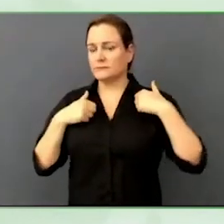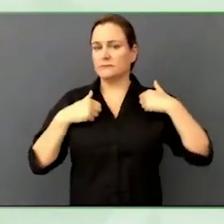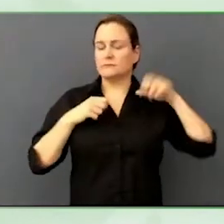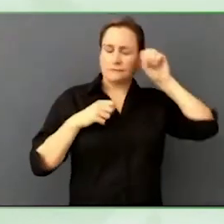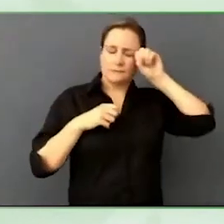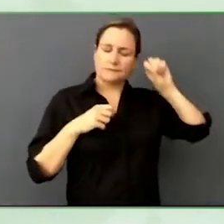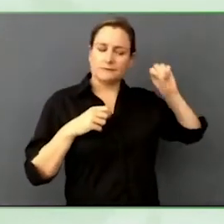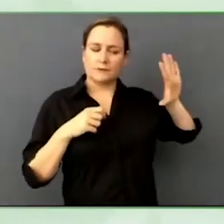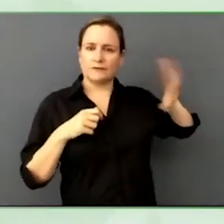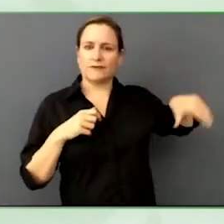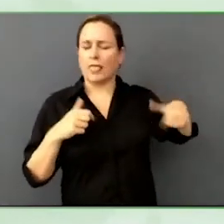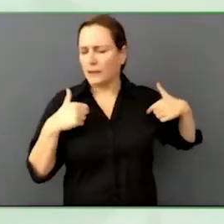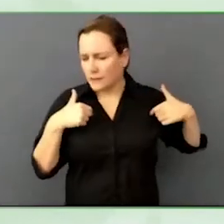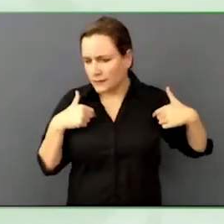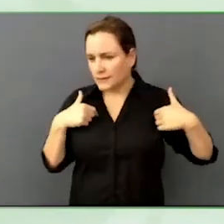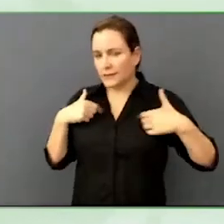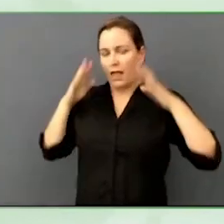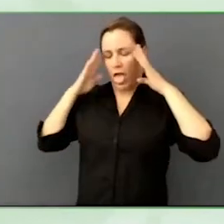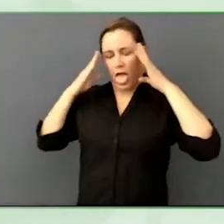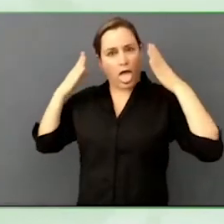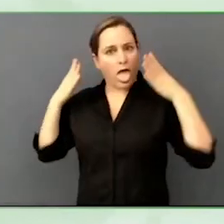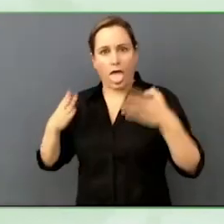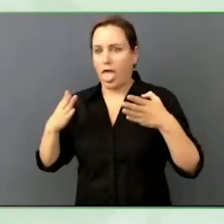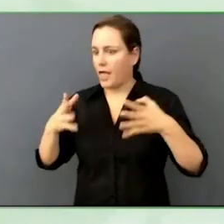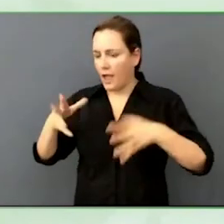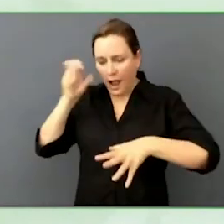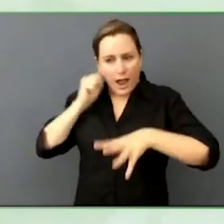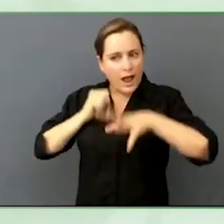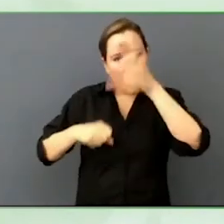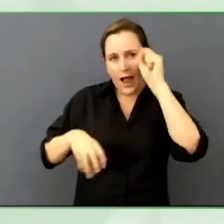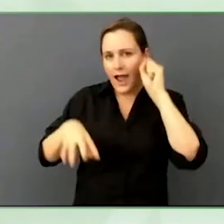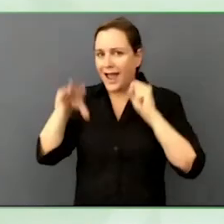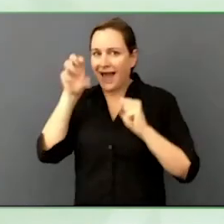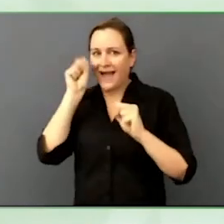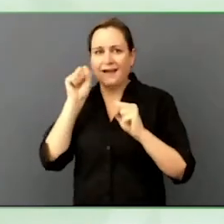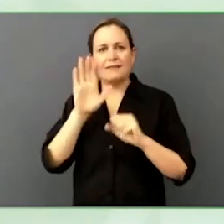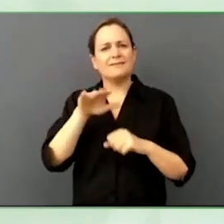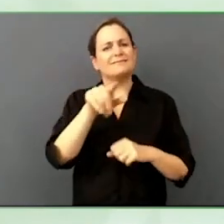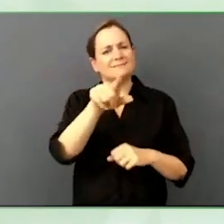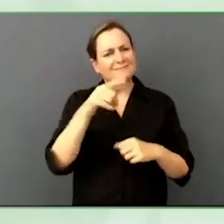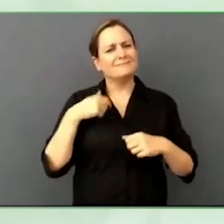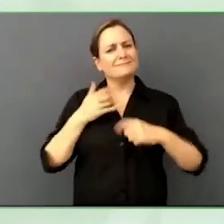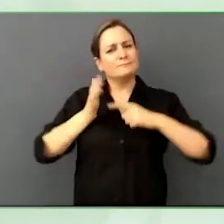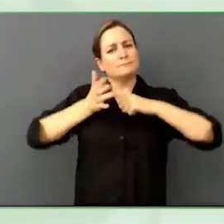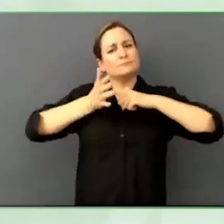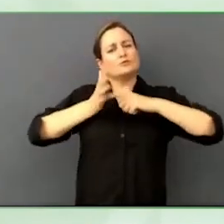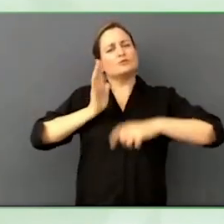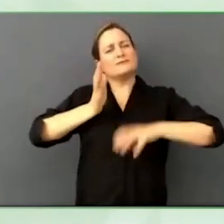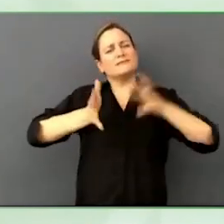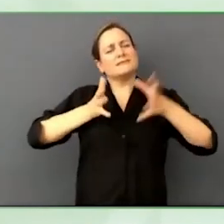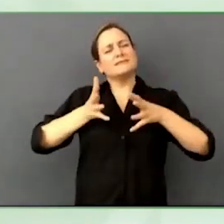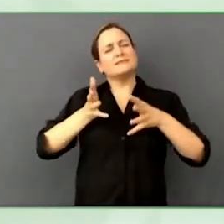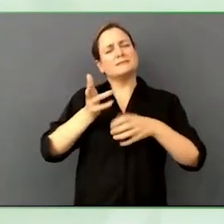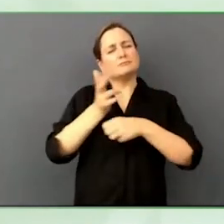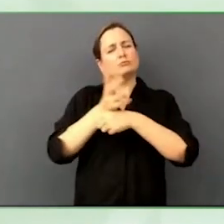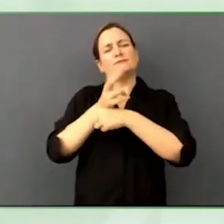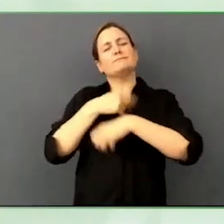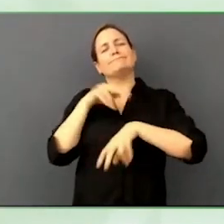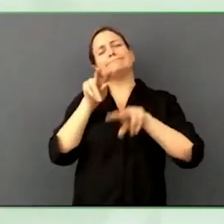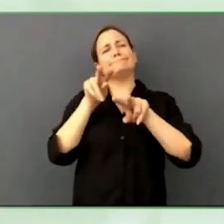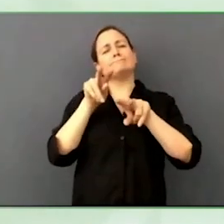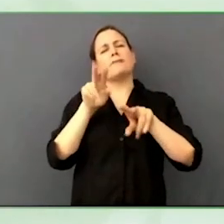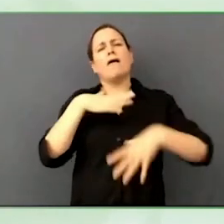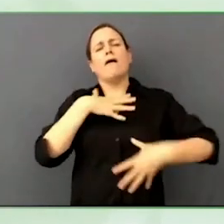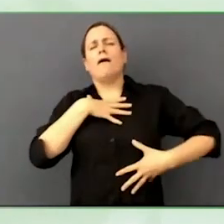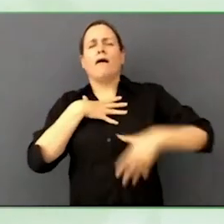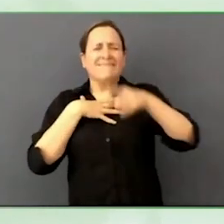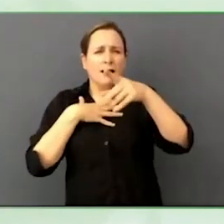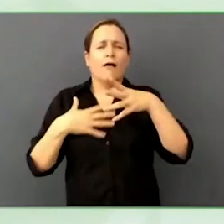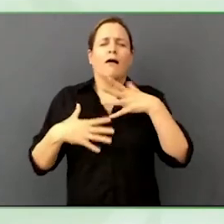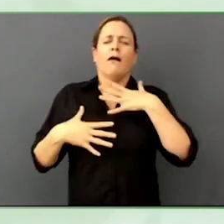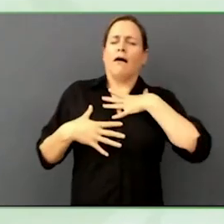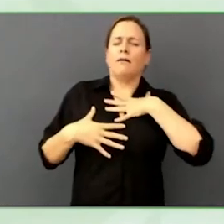Like when you are watching a movie, you know it was a script, you know